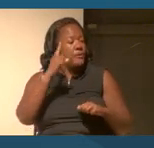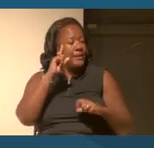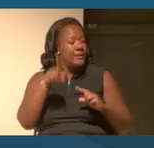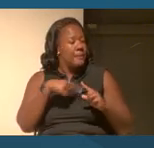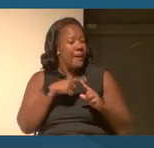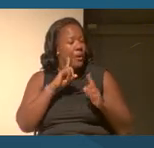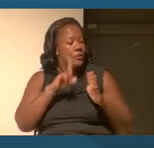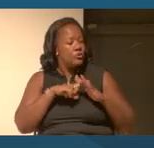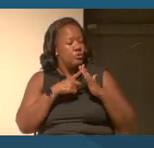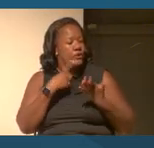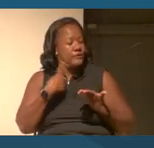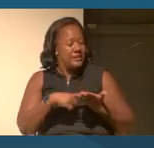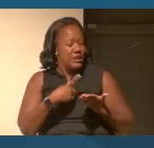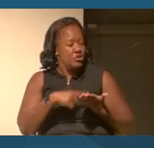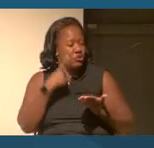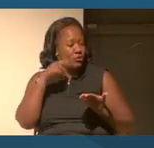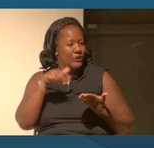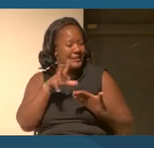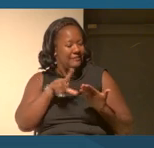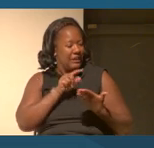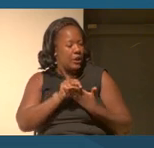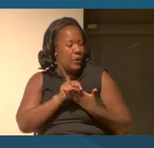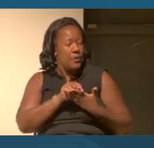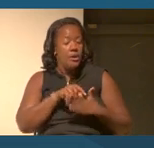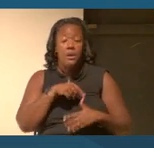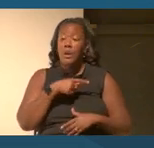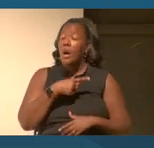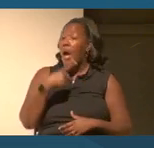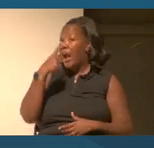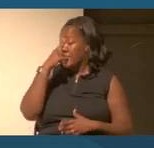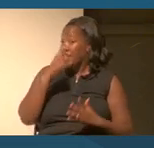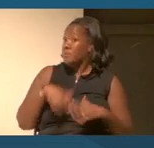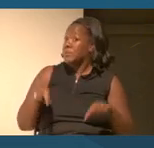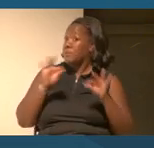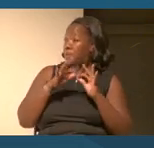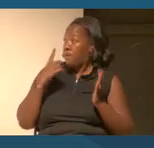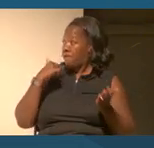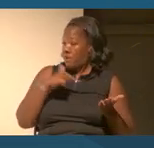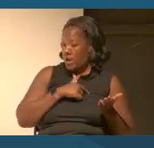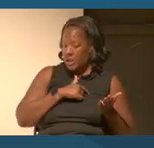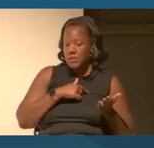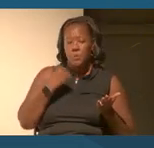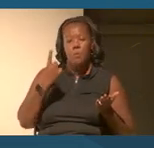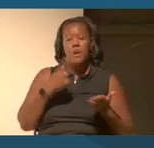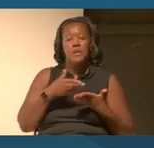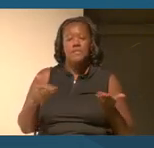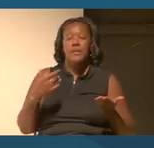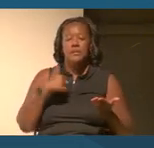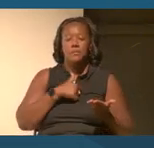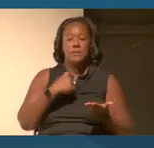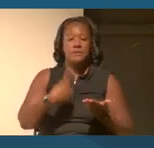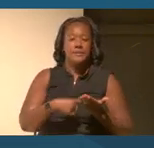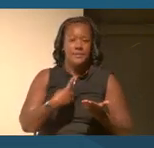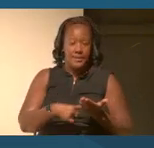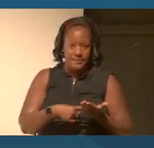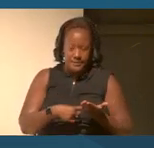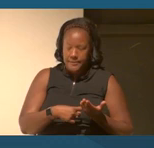I think it was important for us. One of the things that we discussed and and much of the thematic development of this was